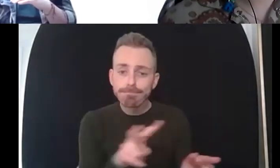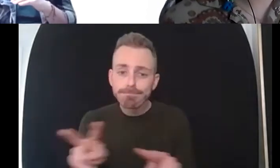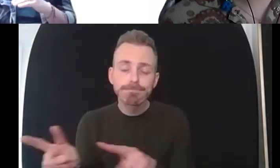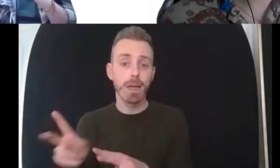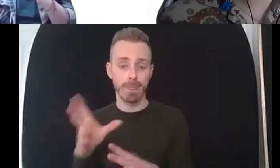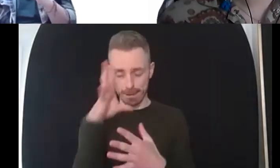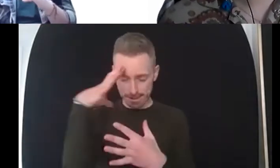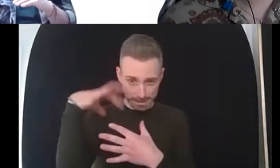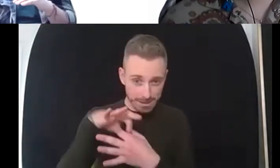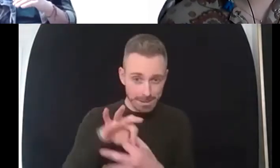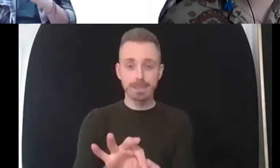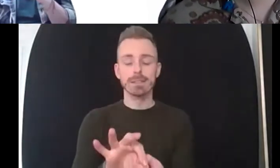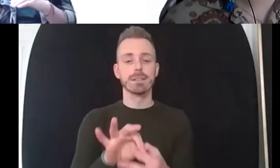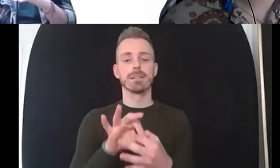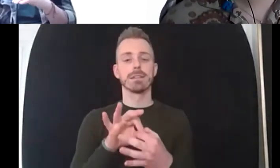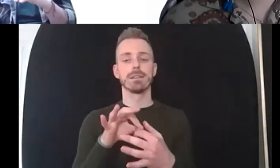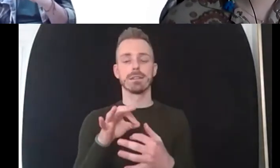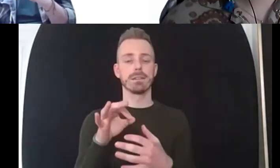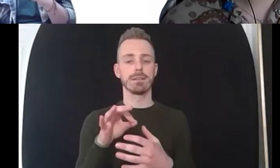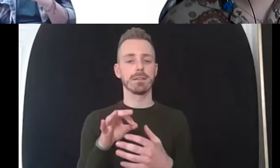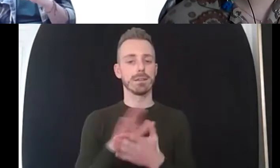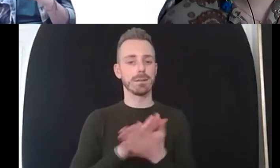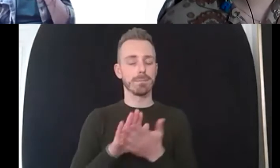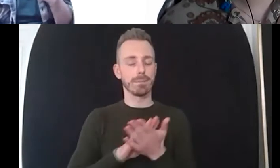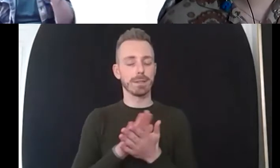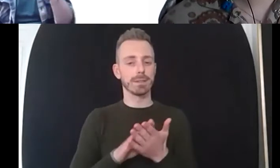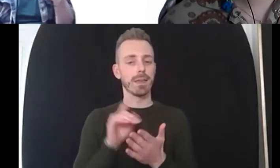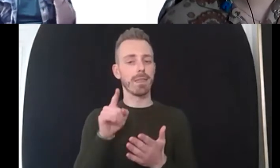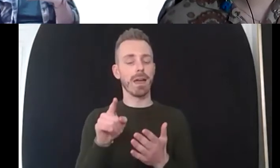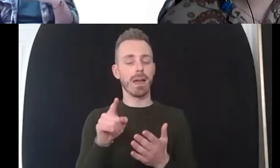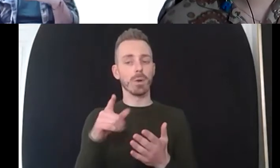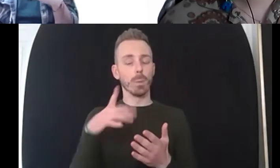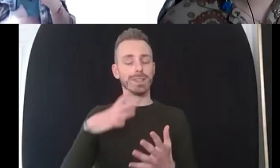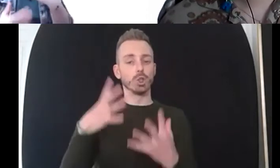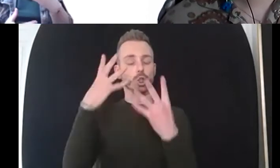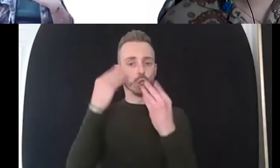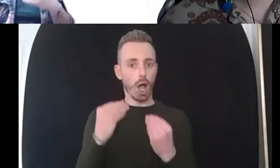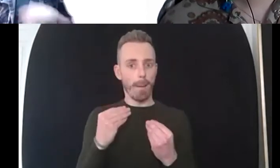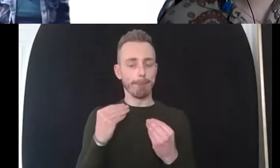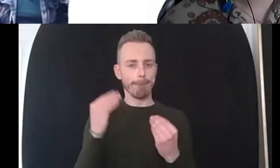i think really important and stopping now if then you come you you kind of um combine that with just